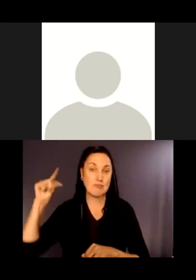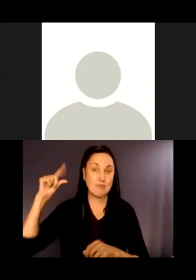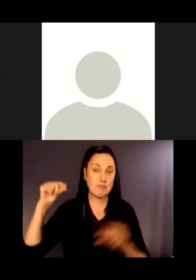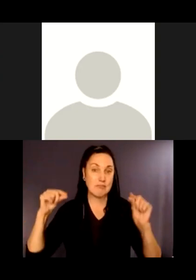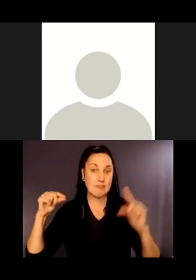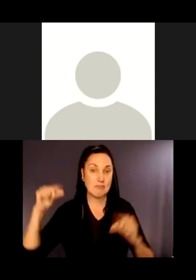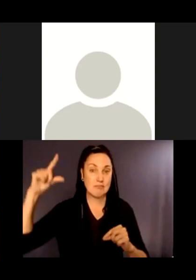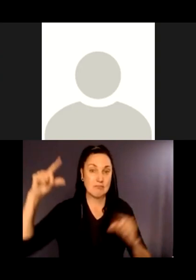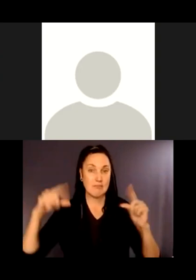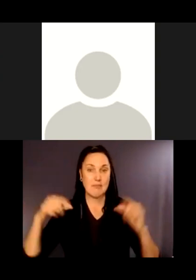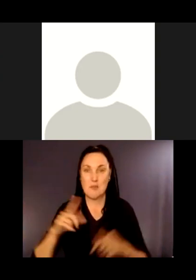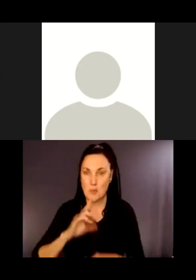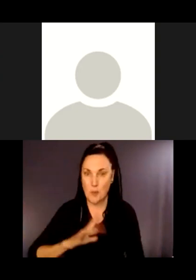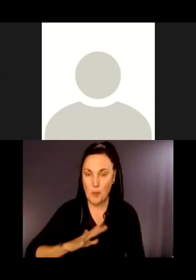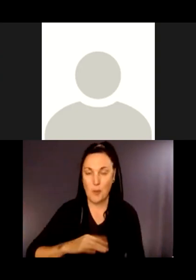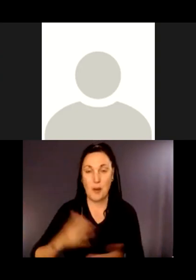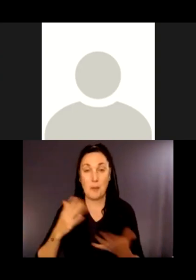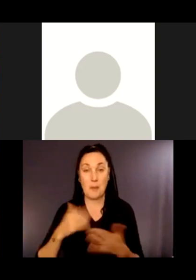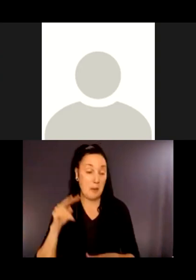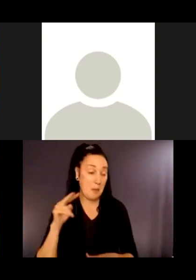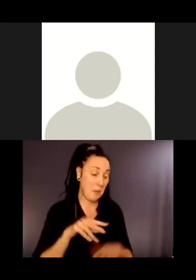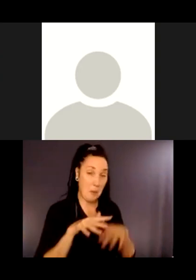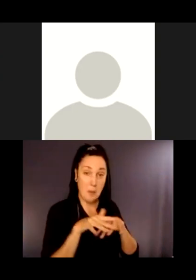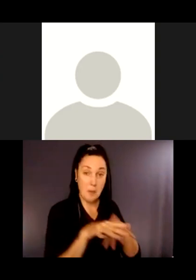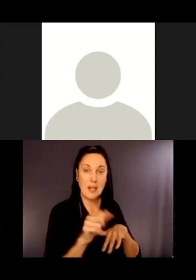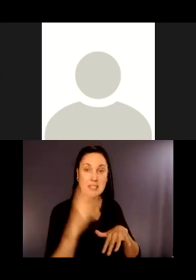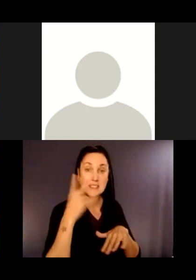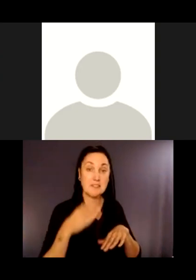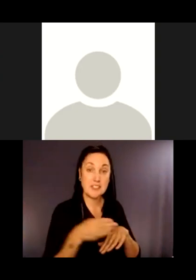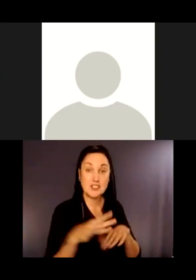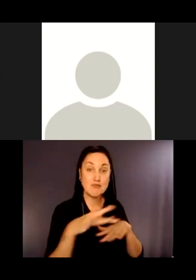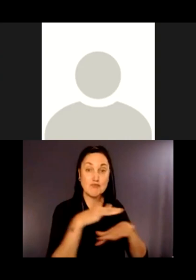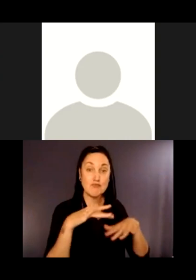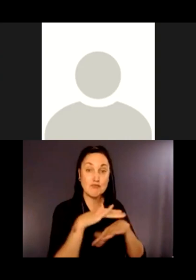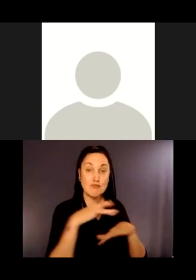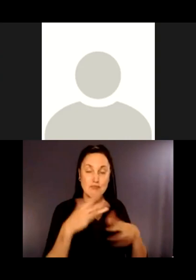You might be able to catch a fish in the creek, as Bellevue